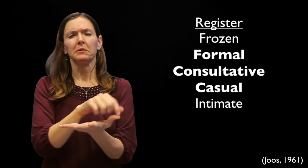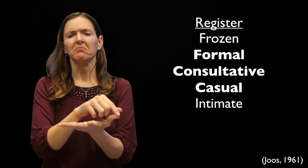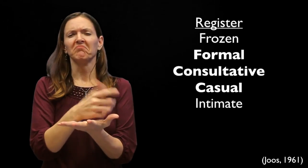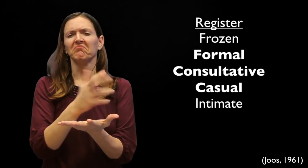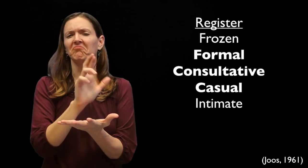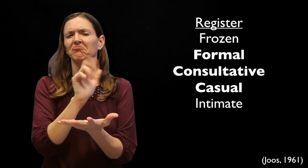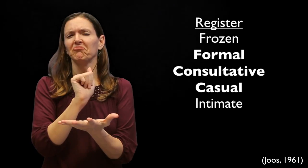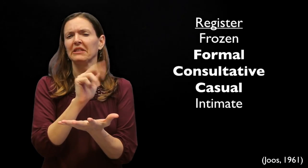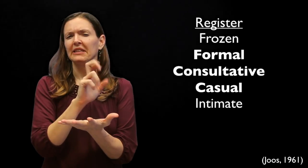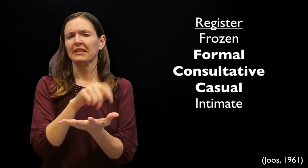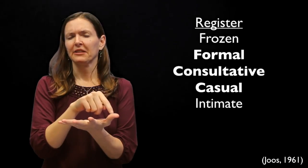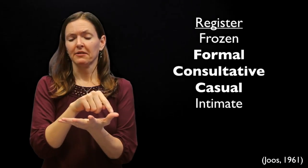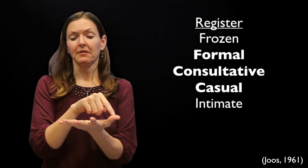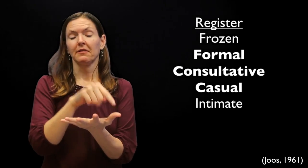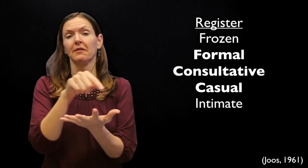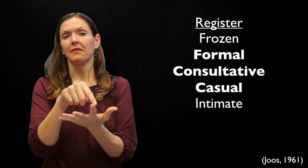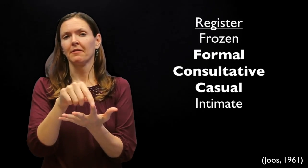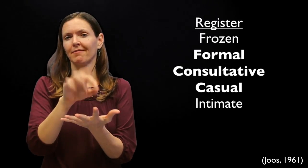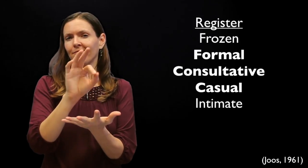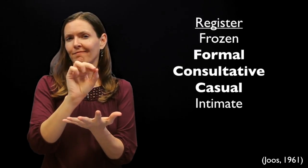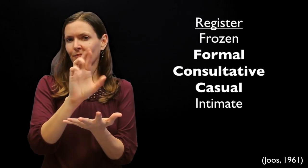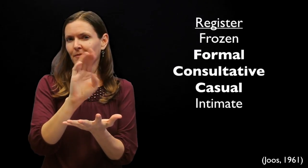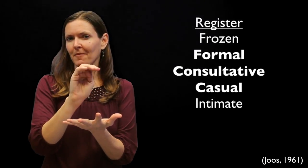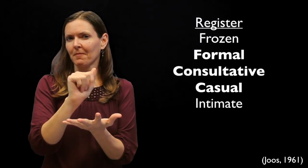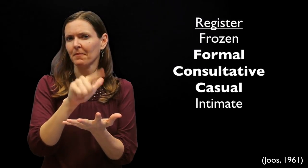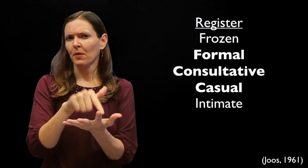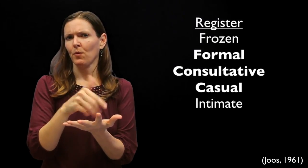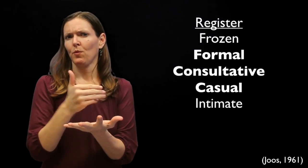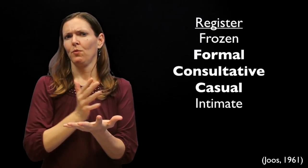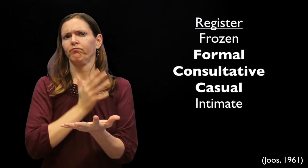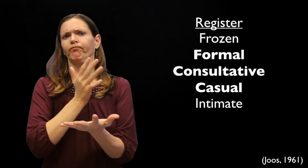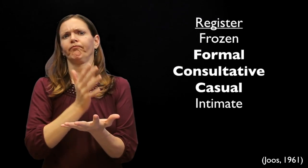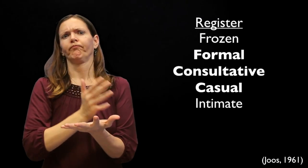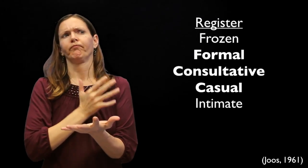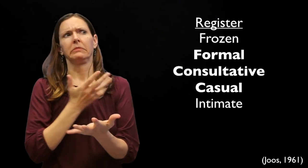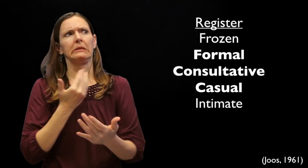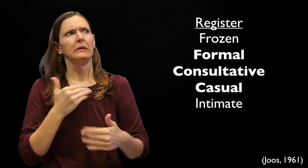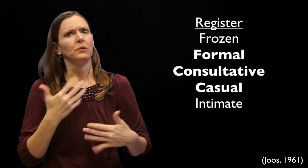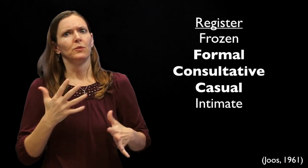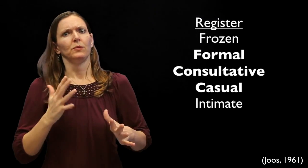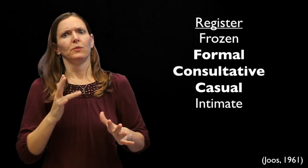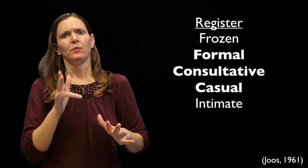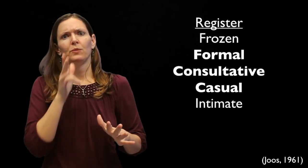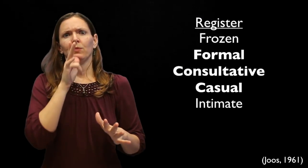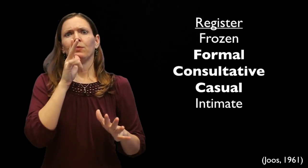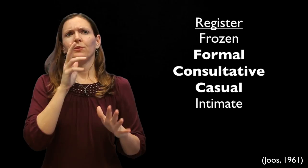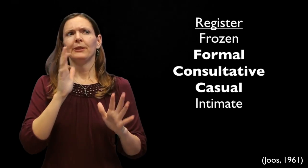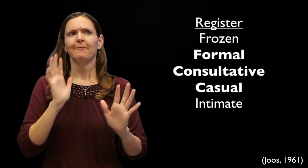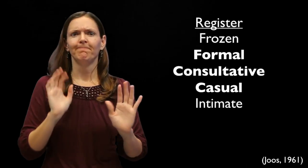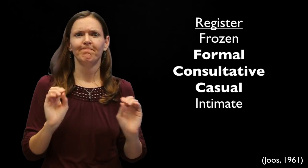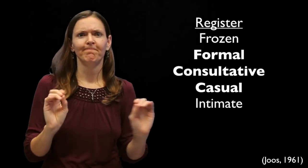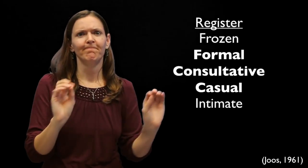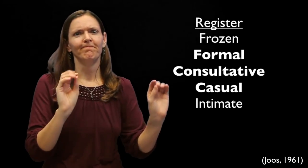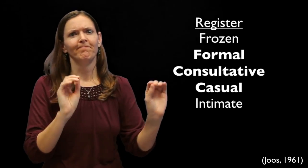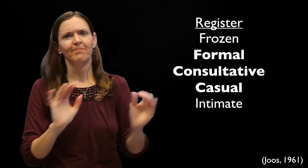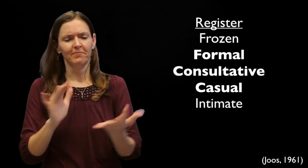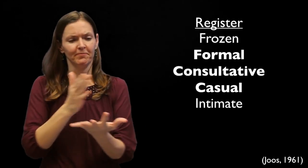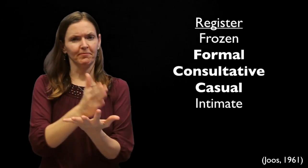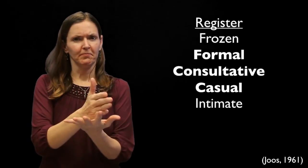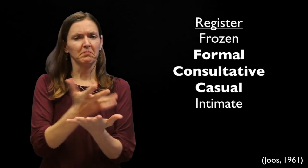The frozen register is rare (in ASL). The second register is "formal". This is a very fancy type of signing usually